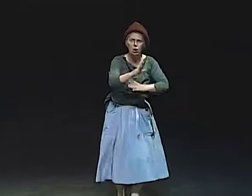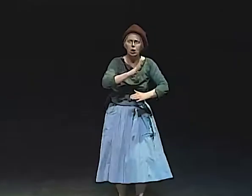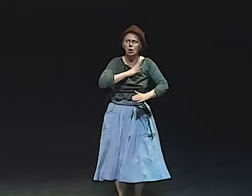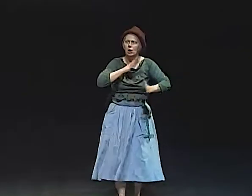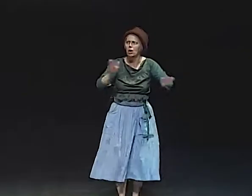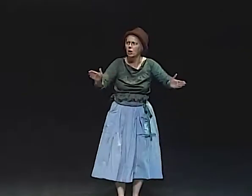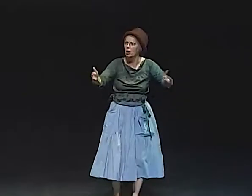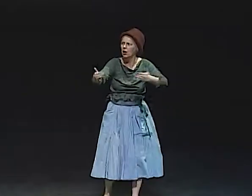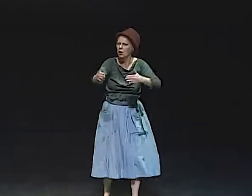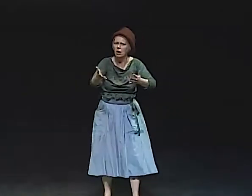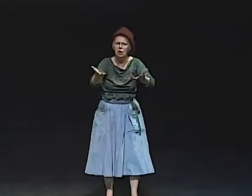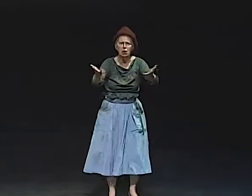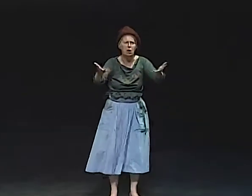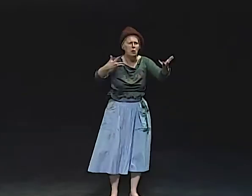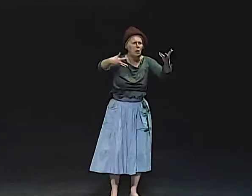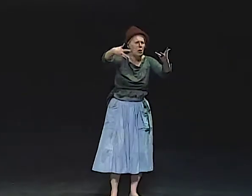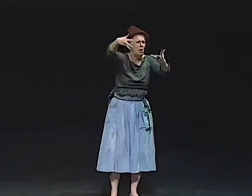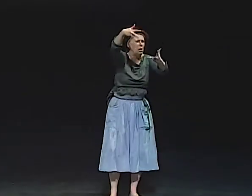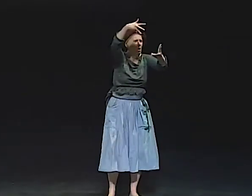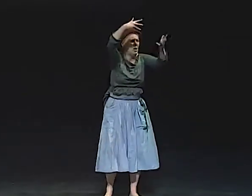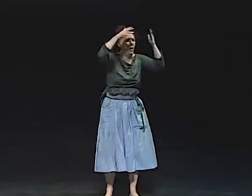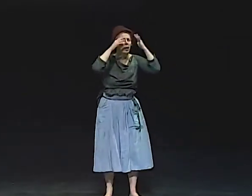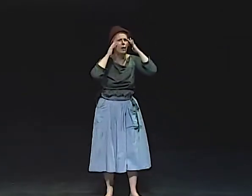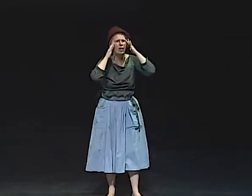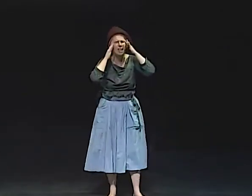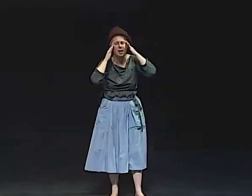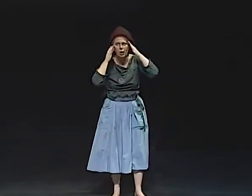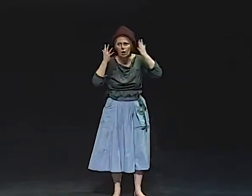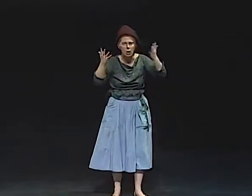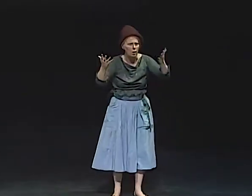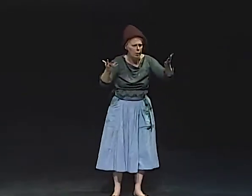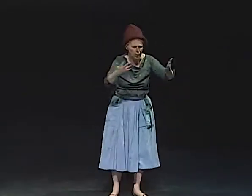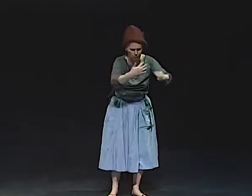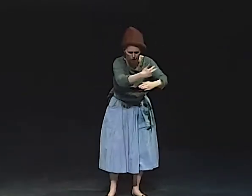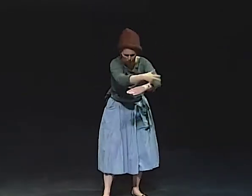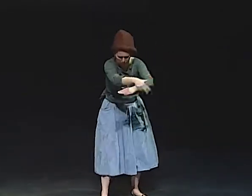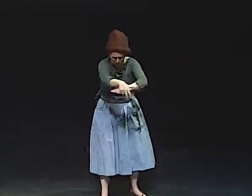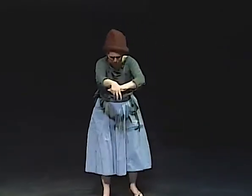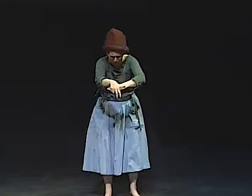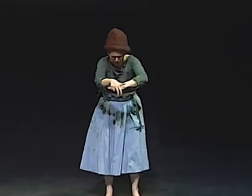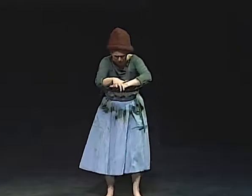AND I WENT INTO THE LIVING ROOM. MORE SMOKE HUNG IN THE AIR.